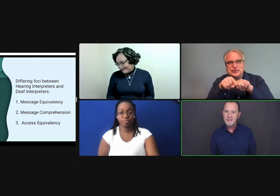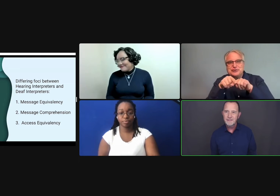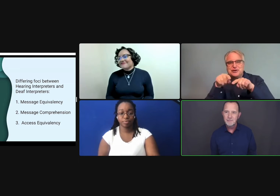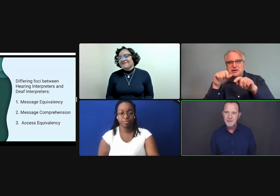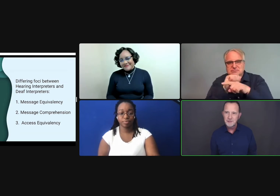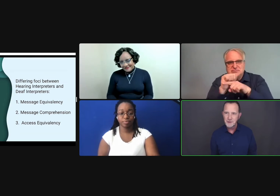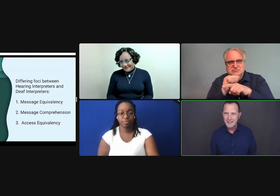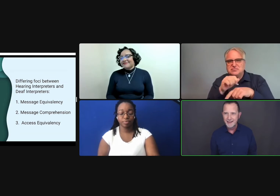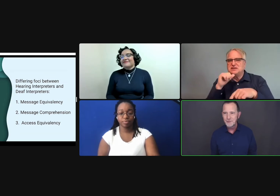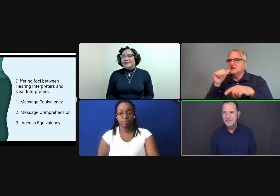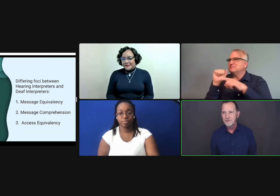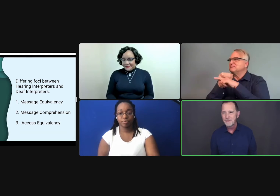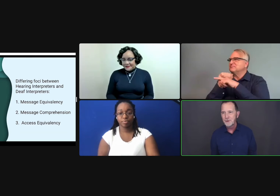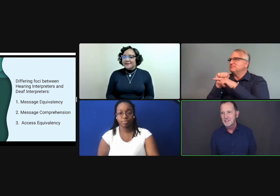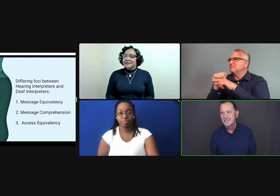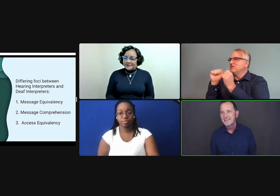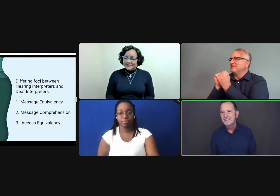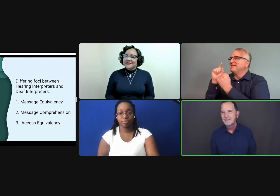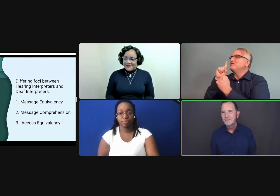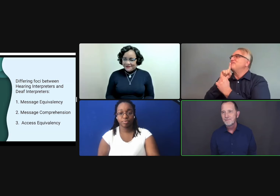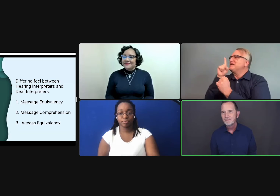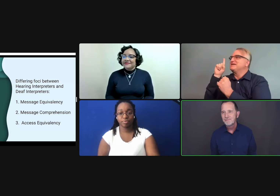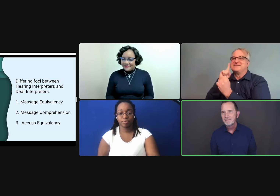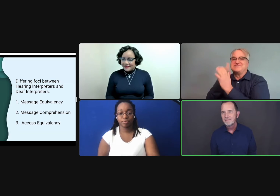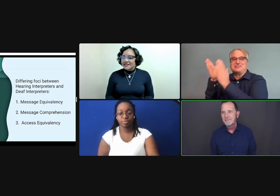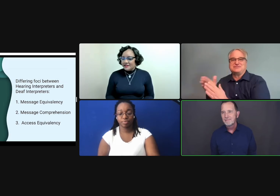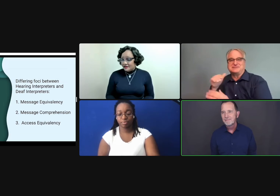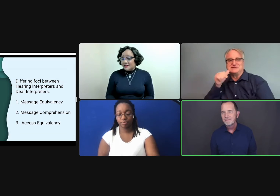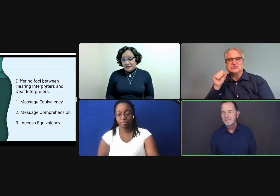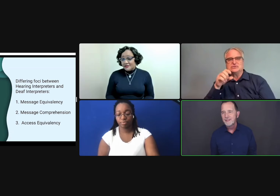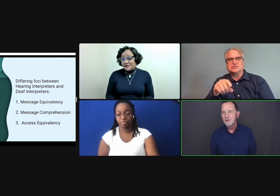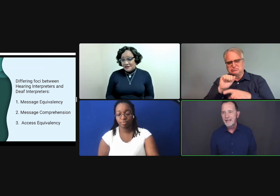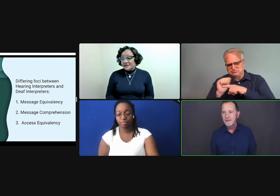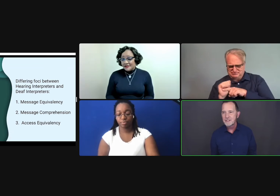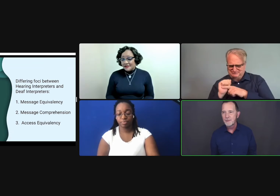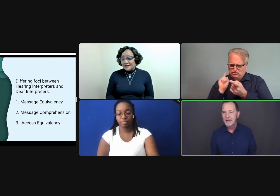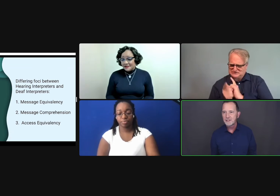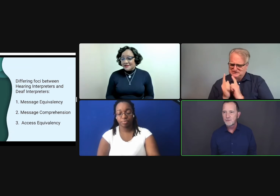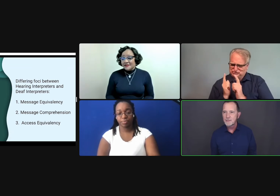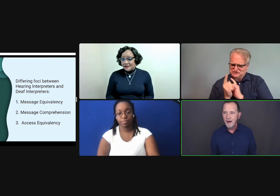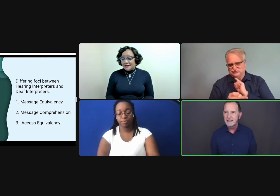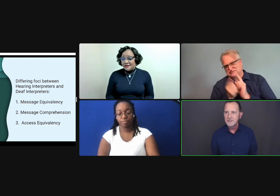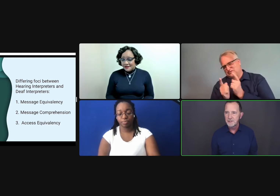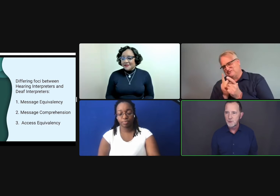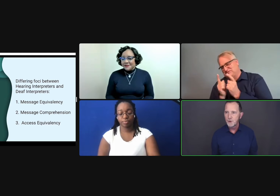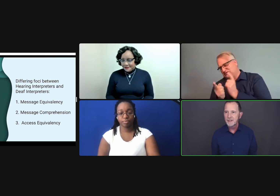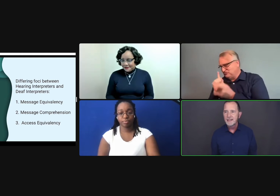in front of a computer screen, not a real deaf person. You don't have someone actually responding to your work.